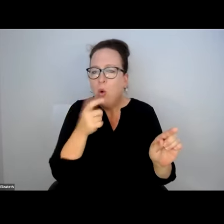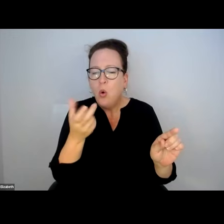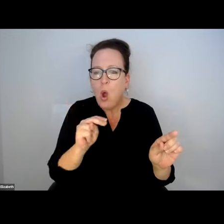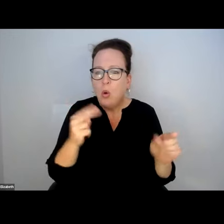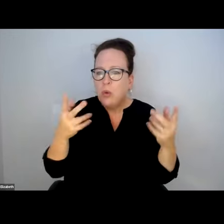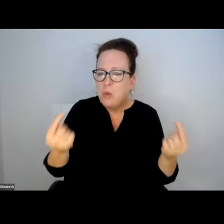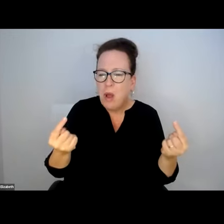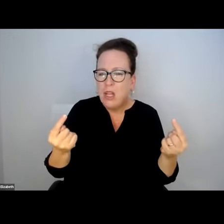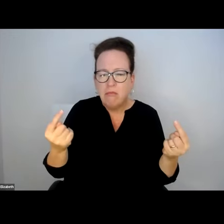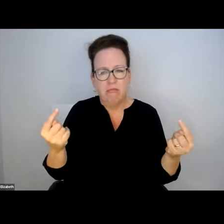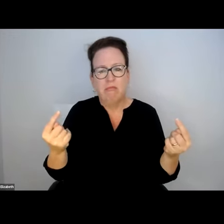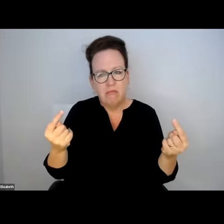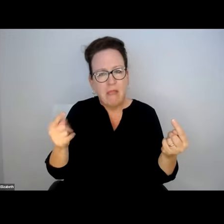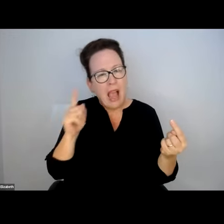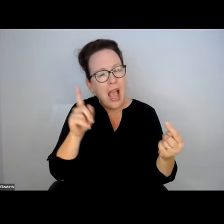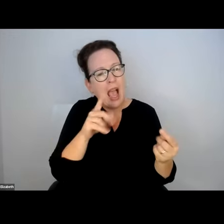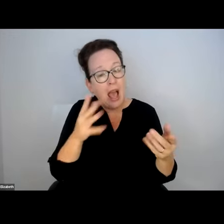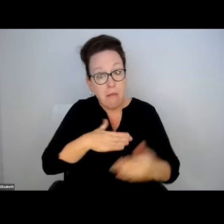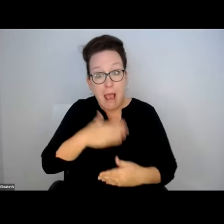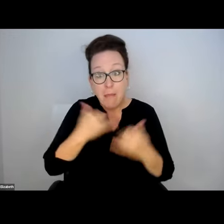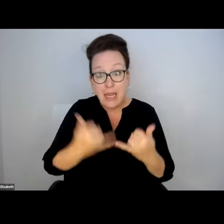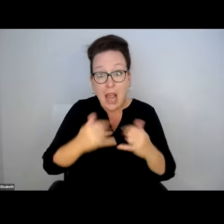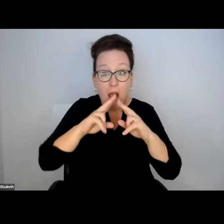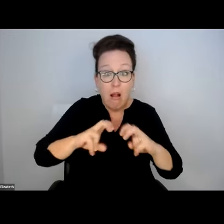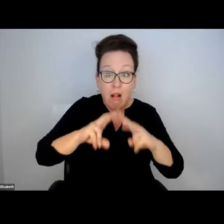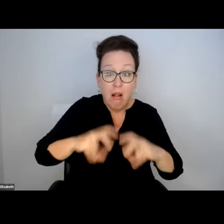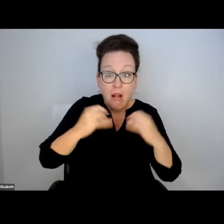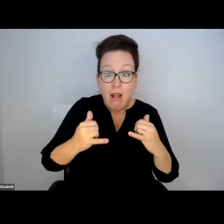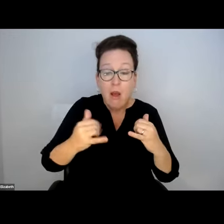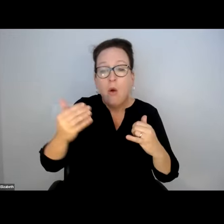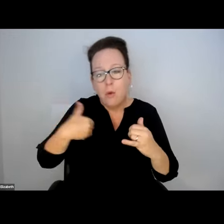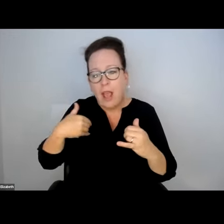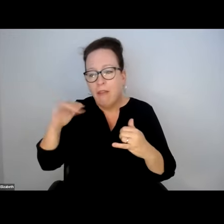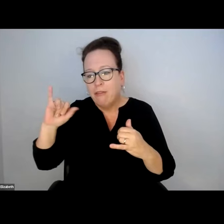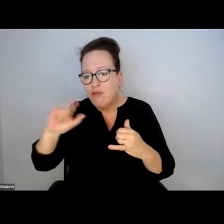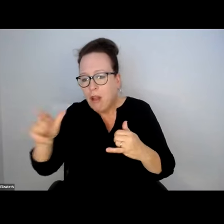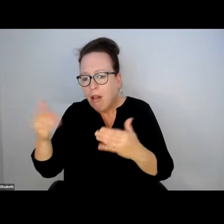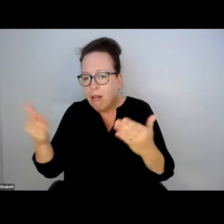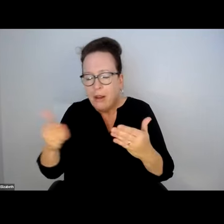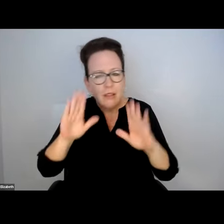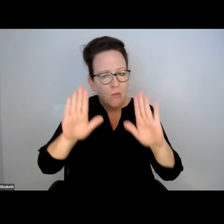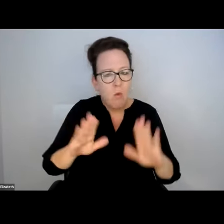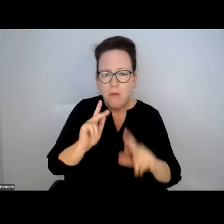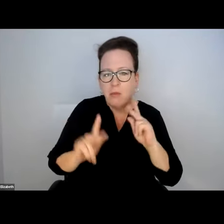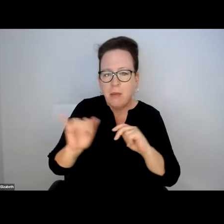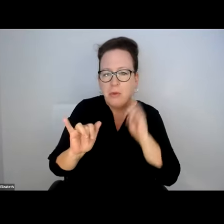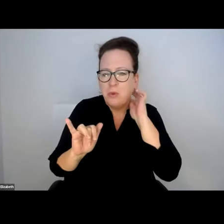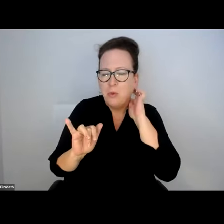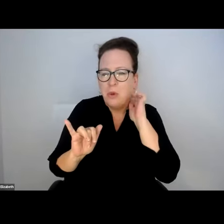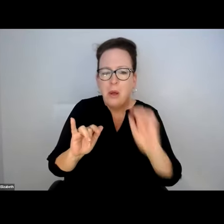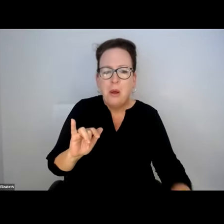WHO IS RESPONSIBILITY FOR WHAT IS WHO OWNS WHAT AND WHO OWN IT'S -- I'M GLAD WE GET TO THE